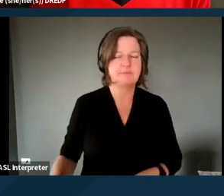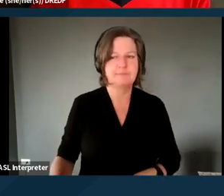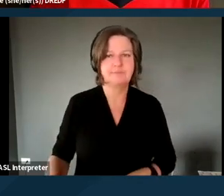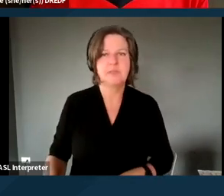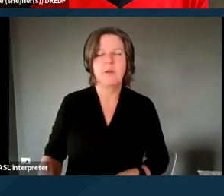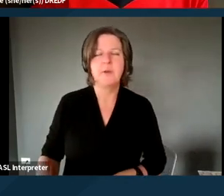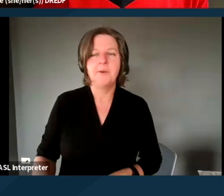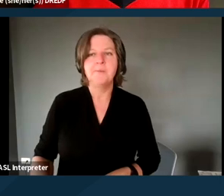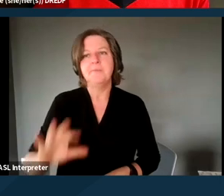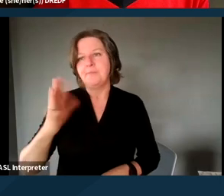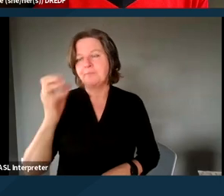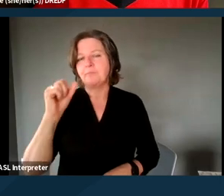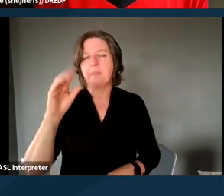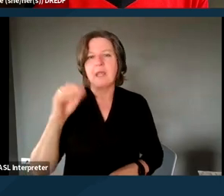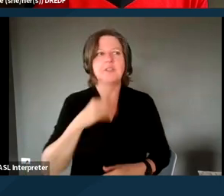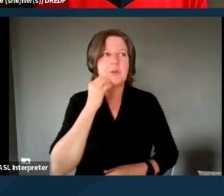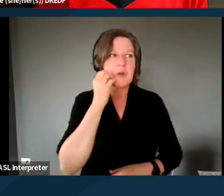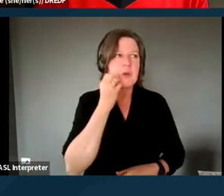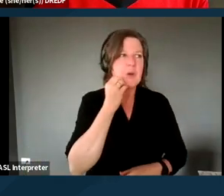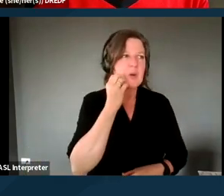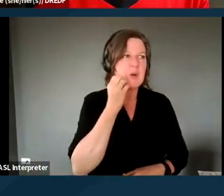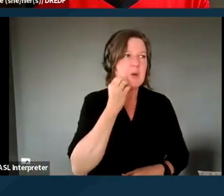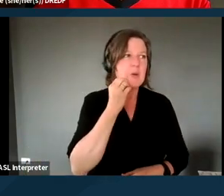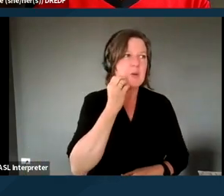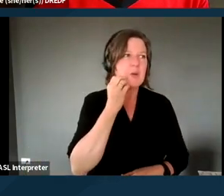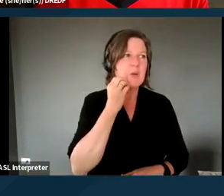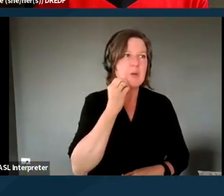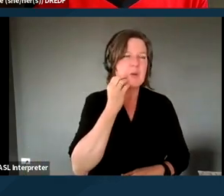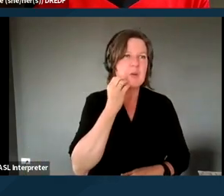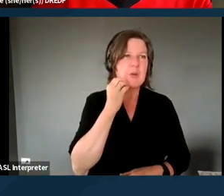So, that is quite an annoying thing in some ways.